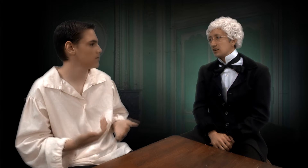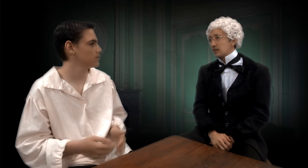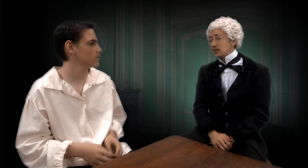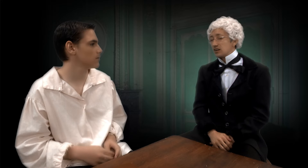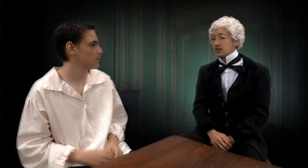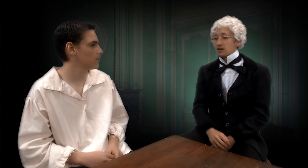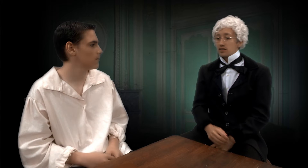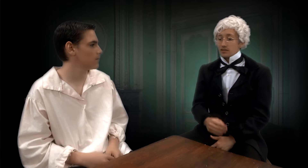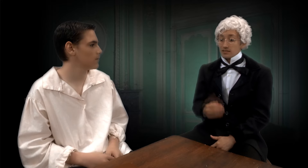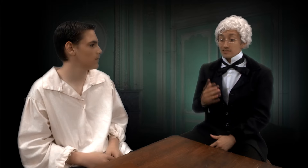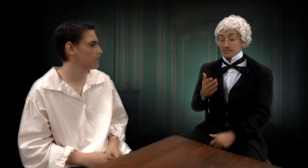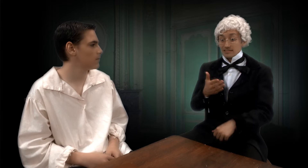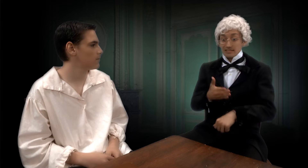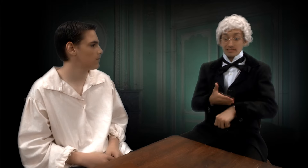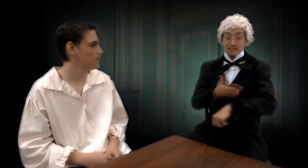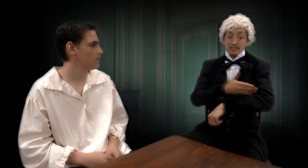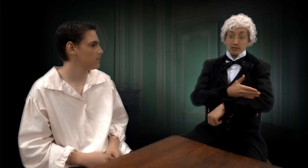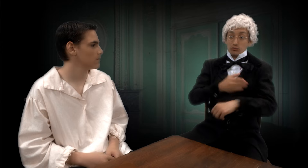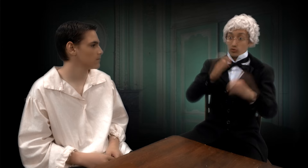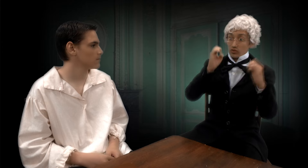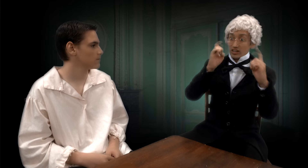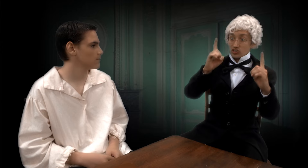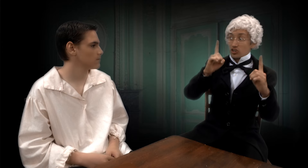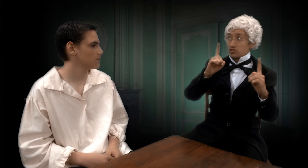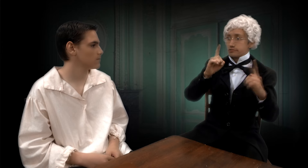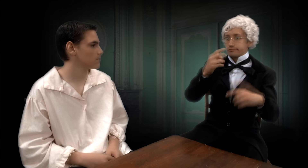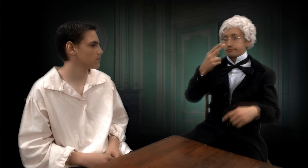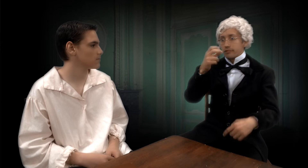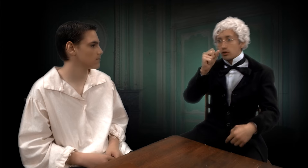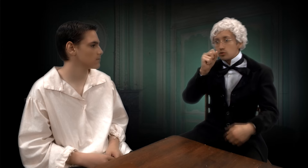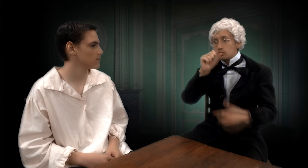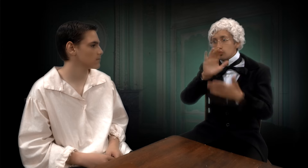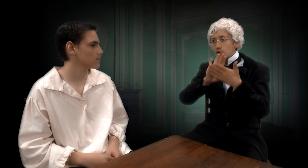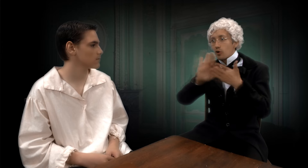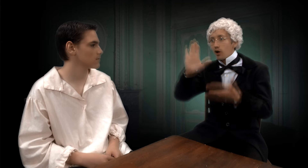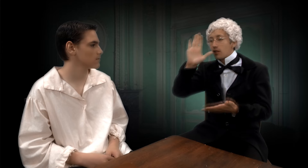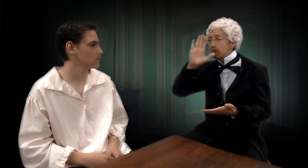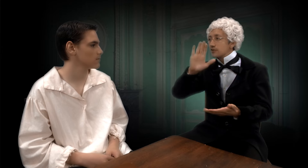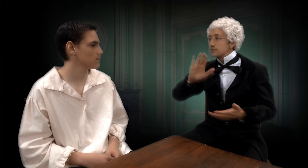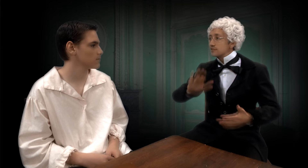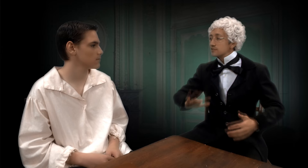Well, we need to advance their educations, high school and college.